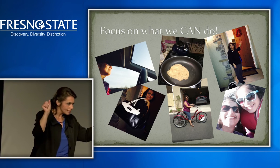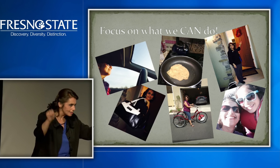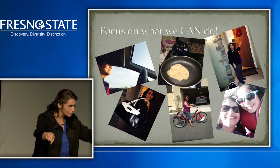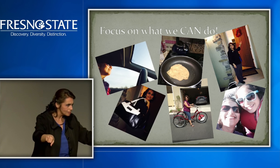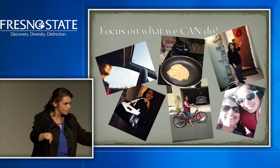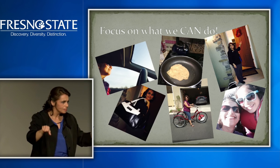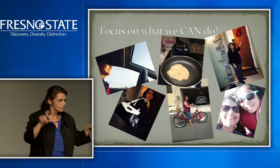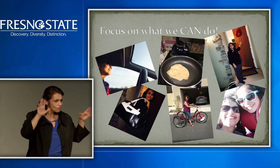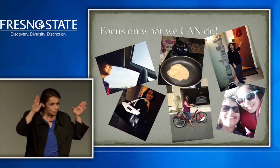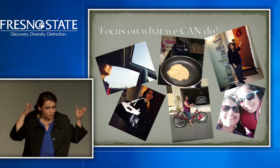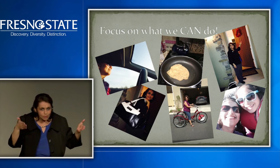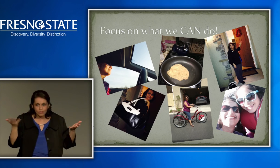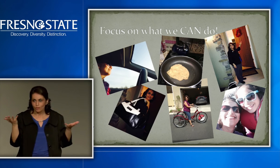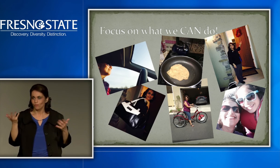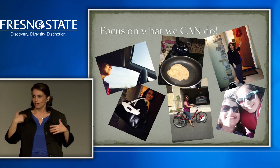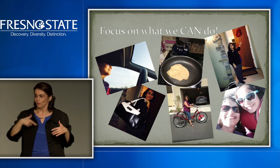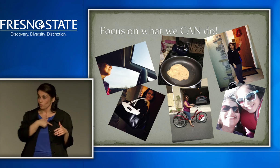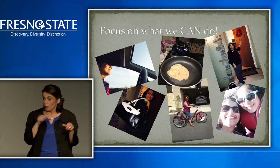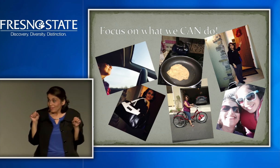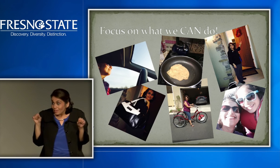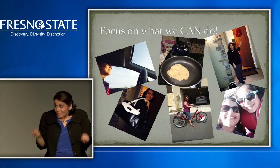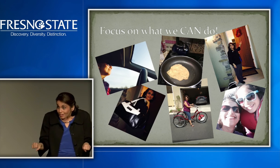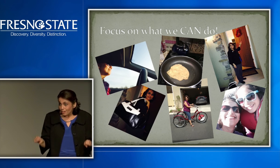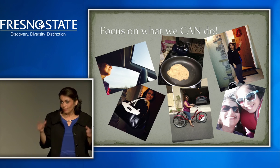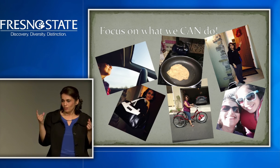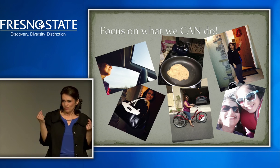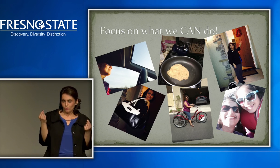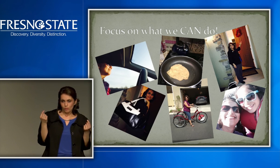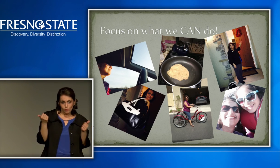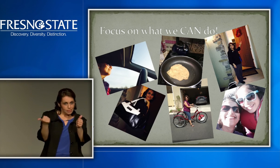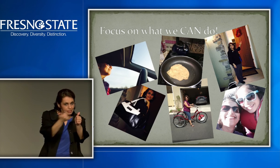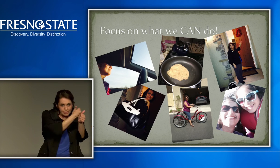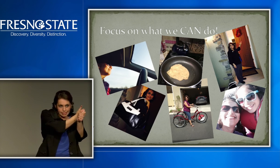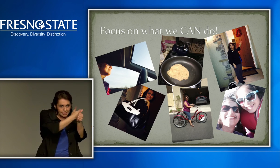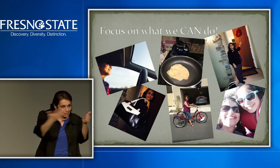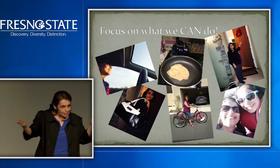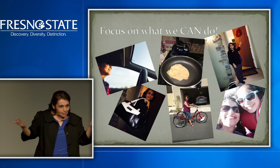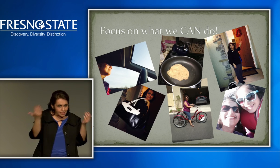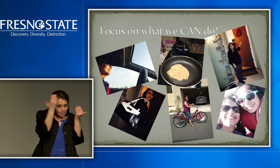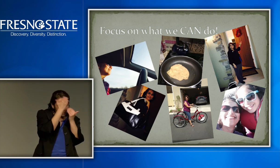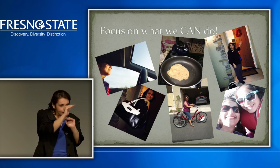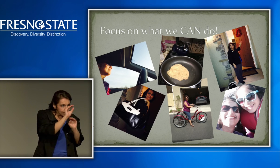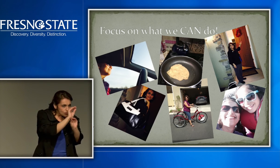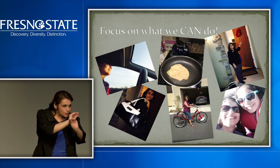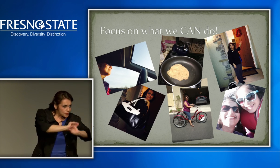It's, this is, my point is to show you that we can do anything.